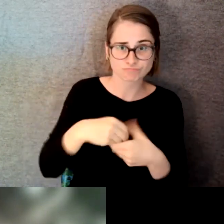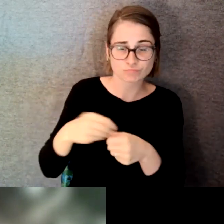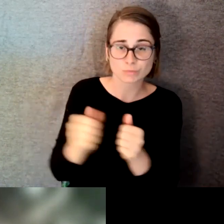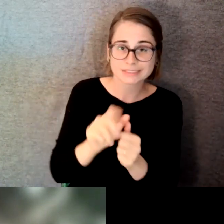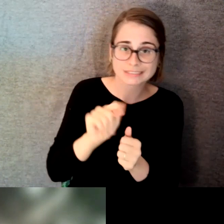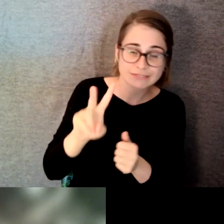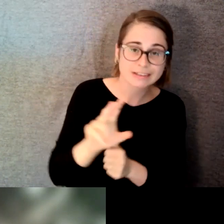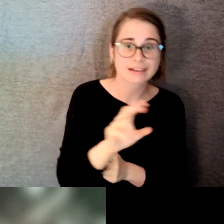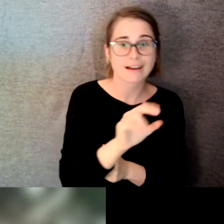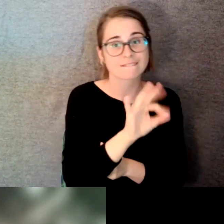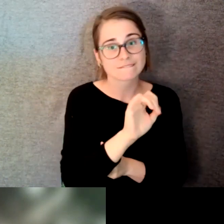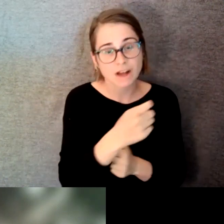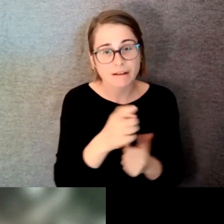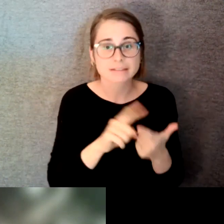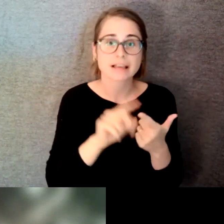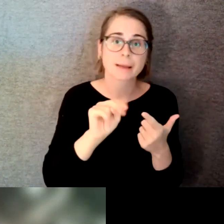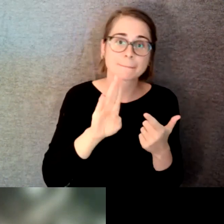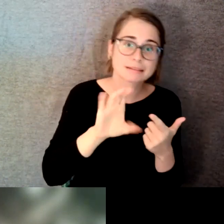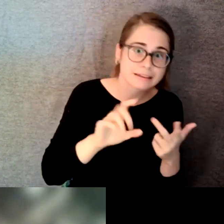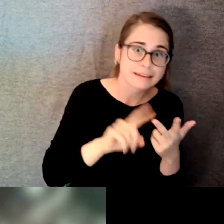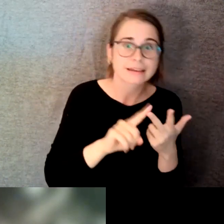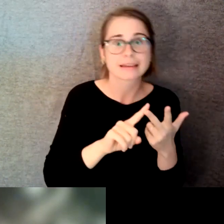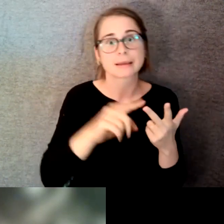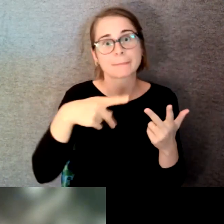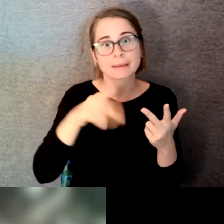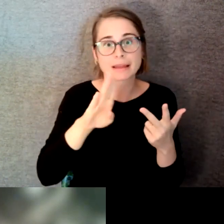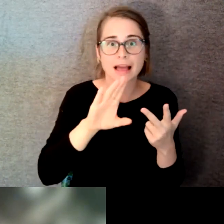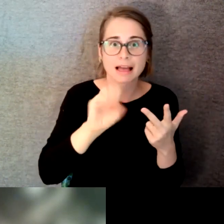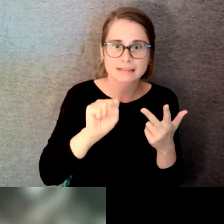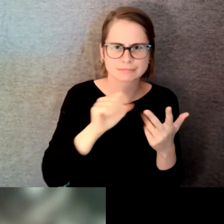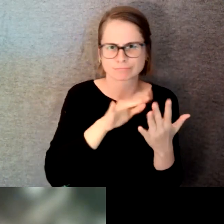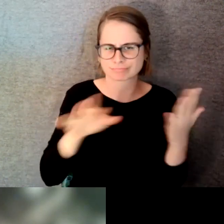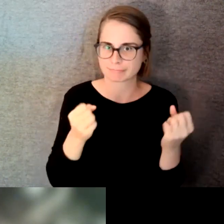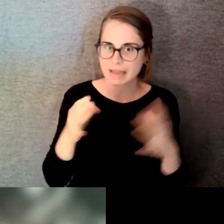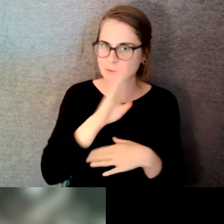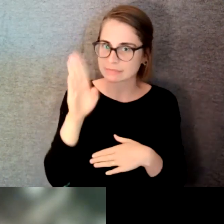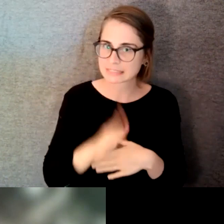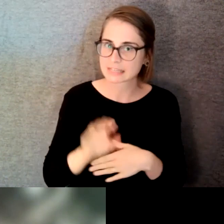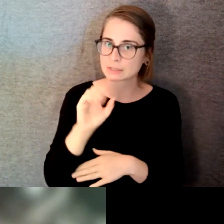PBS and a bevy of Brazilian soap operas after discovering musical theater and writing the